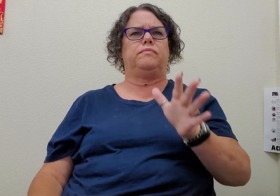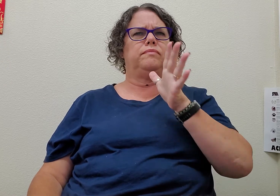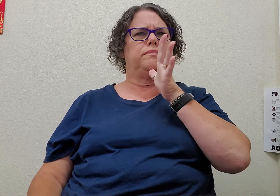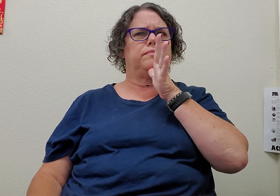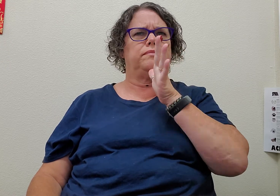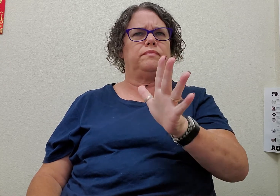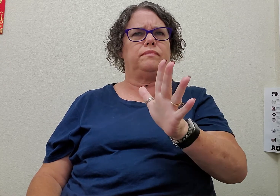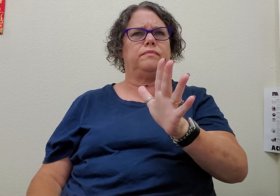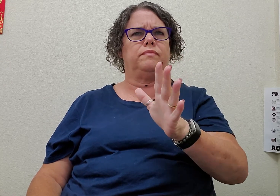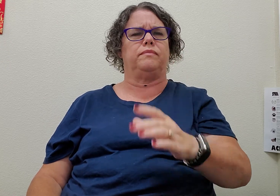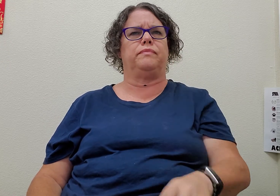detest